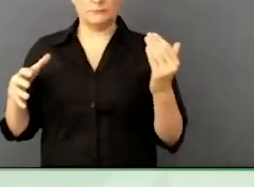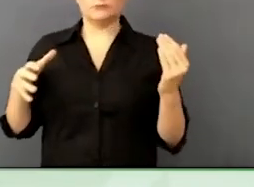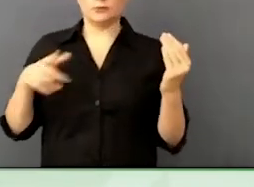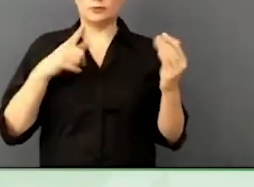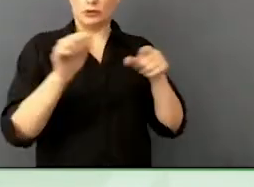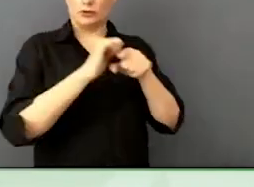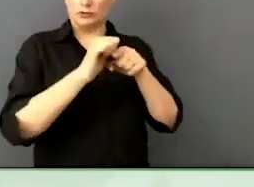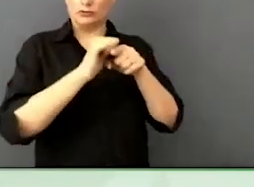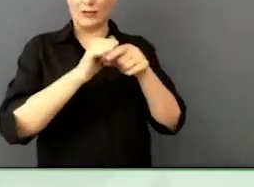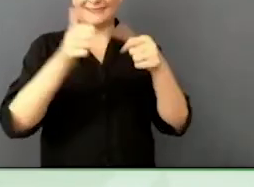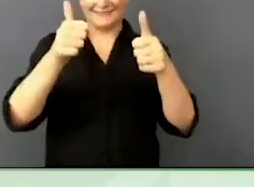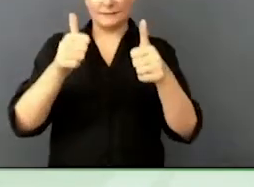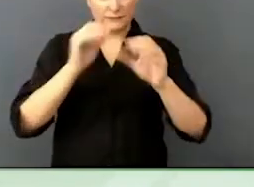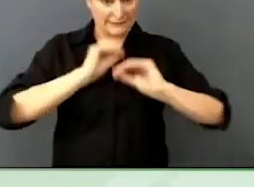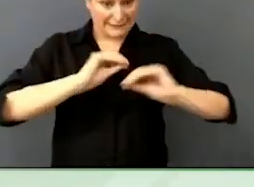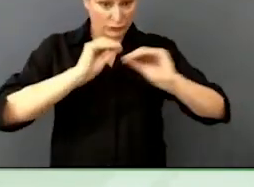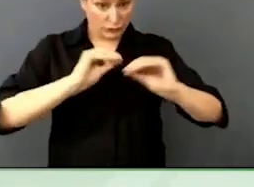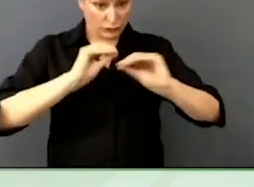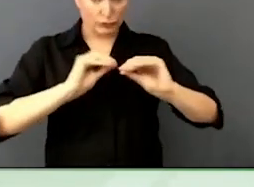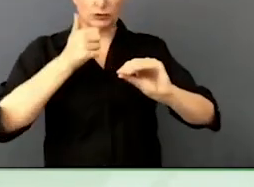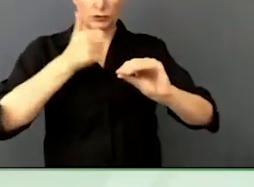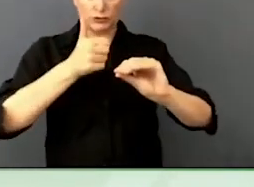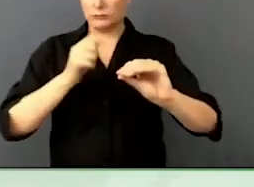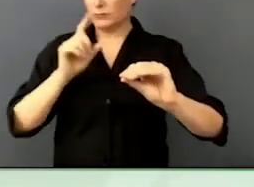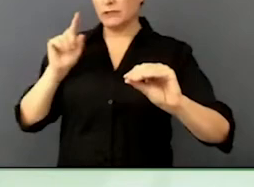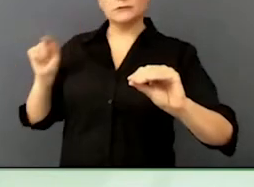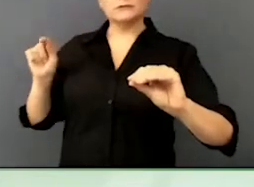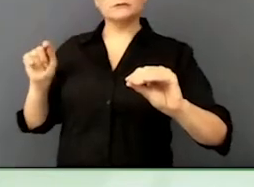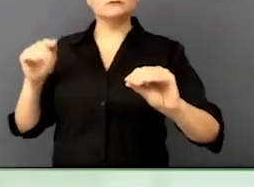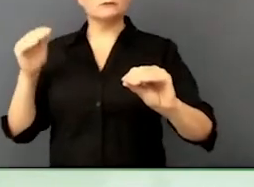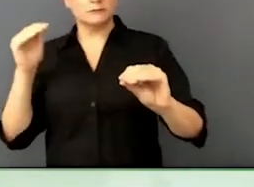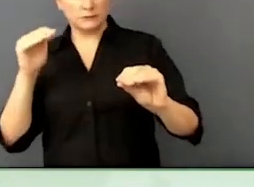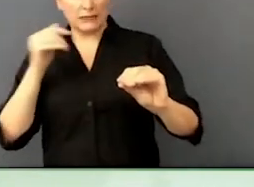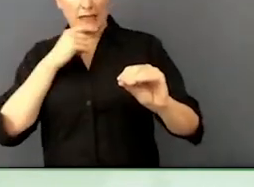What are you learning from what the social entrepreneurs are doing now that is innovative in this space?